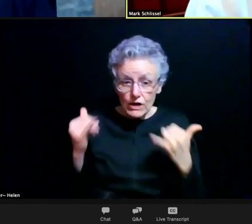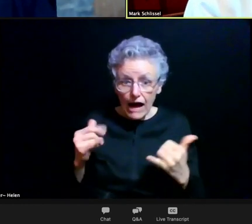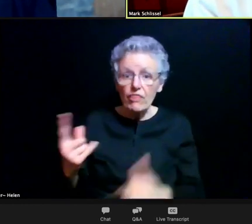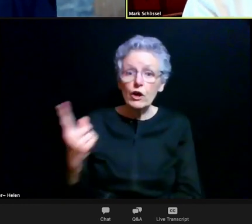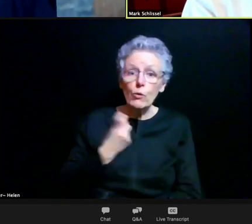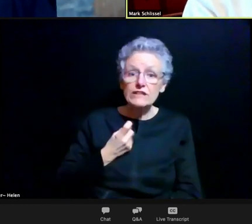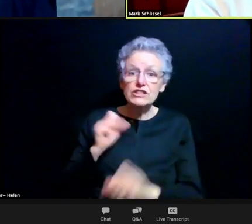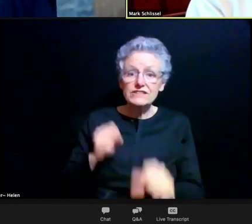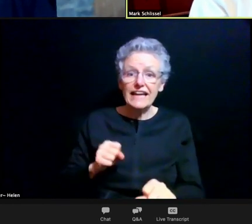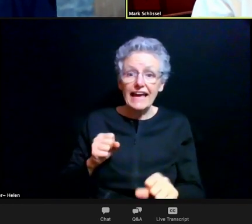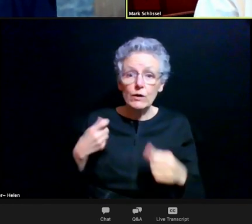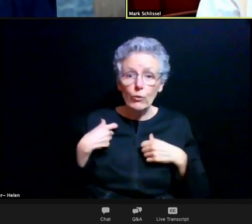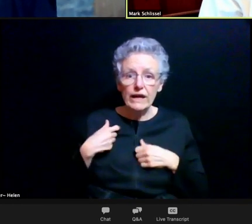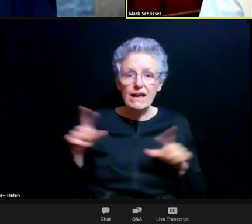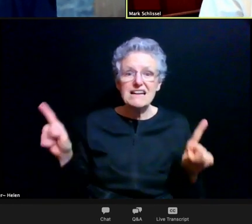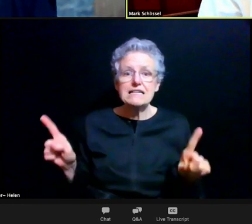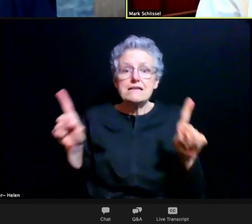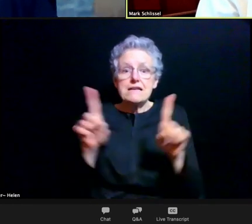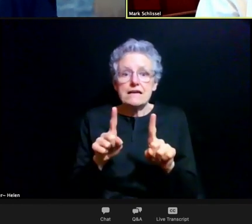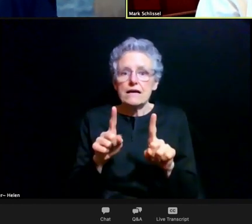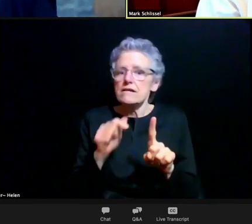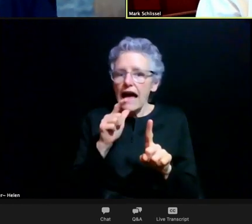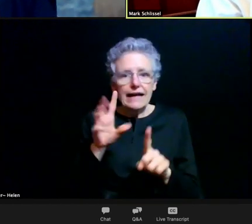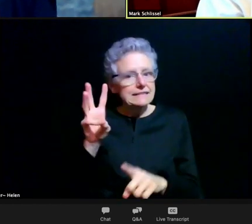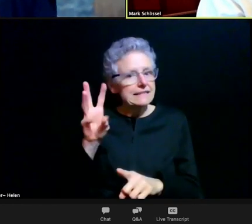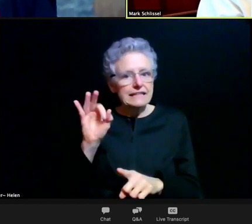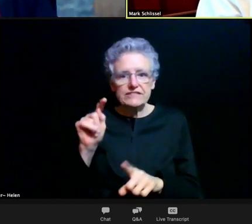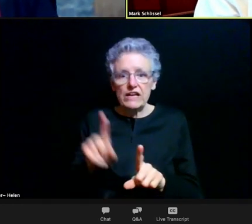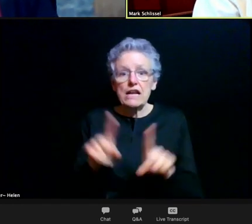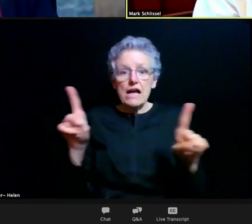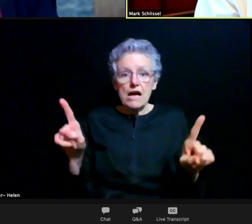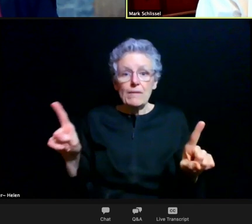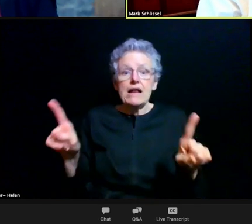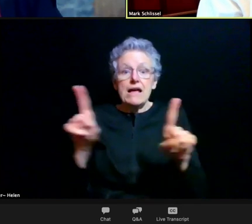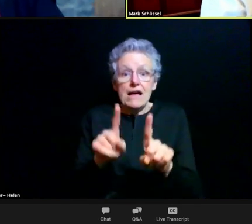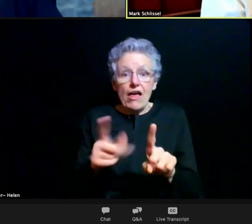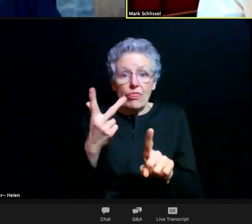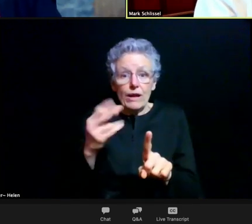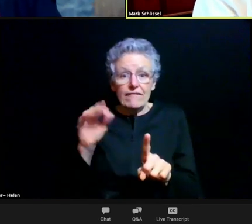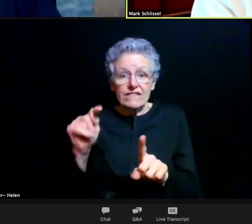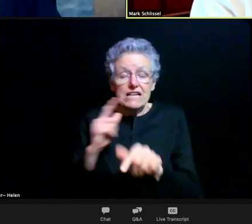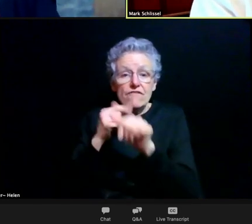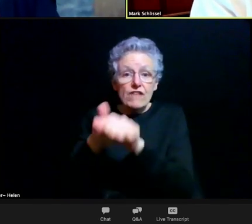to three feet of distancing based on new CDC guidance. I will check into this for you.